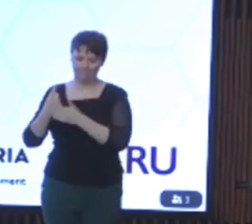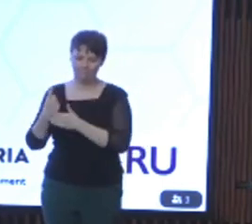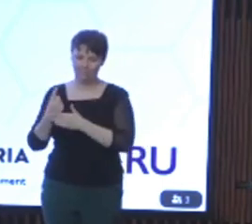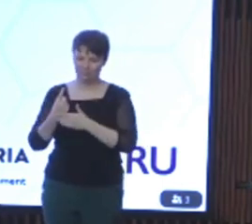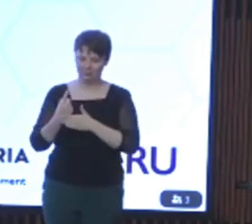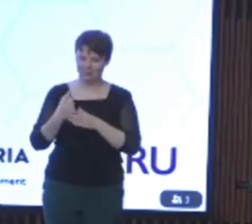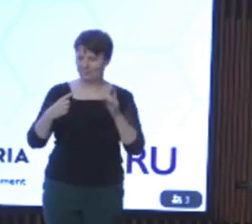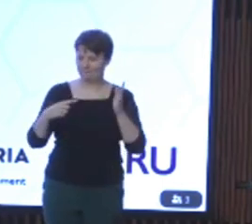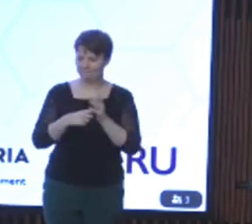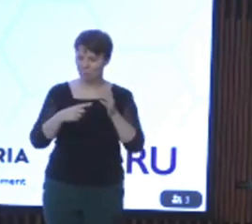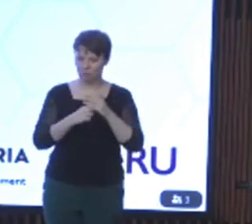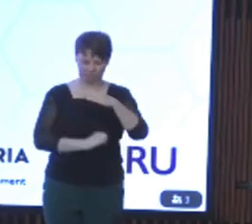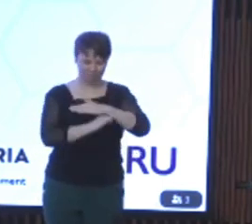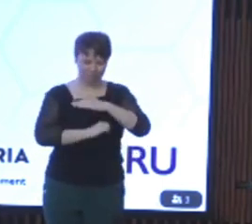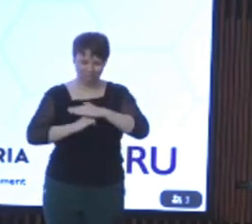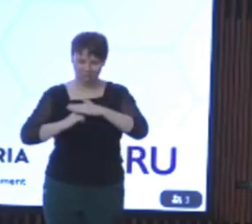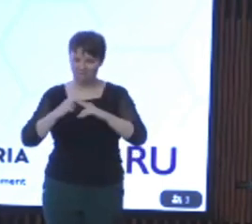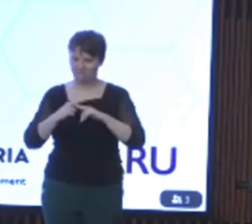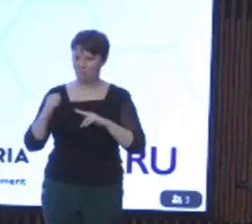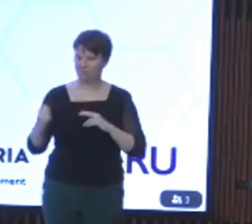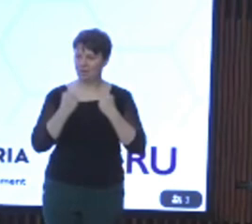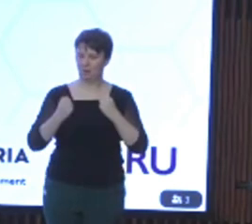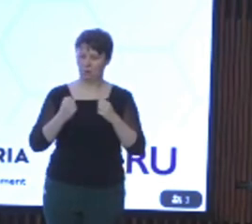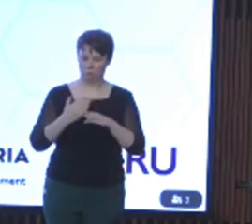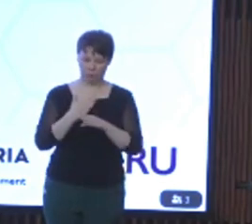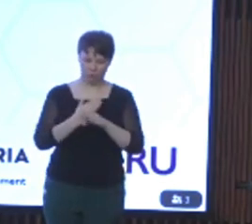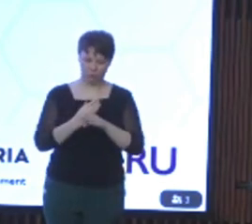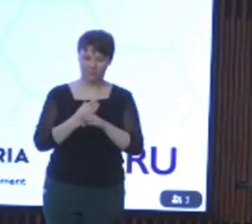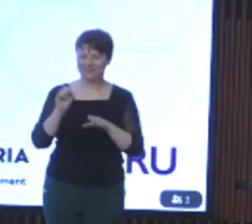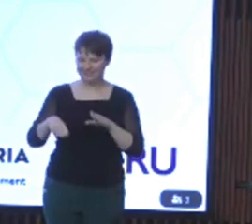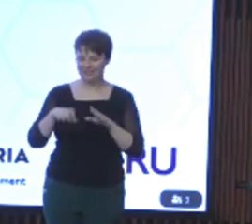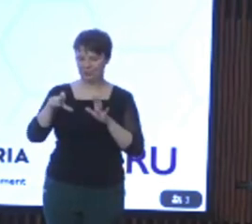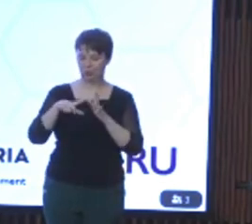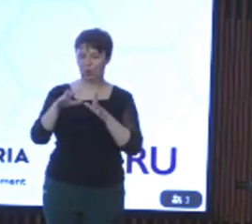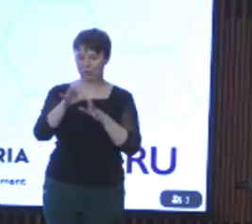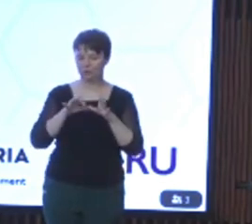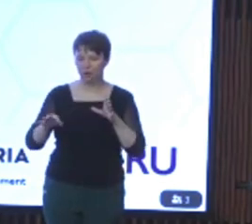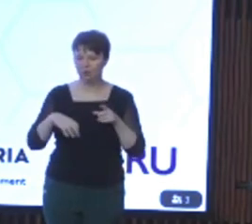to underpin all of our efforts. Firstly co-design with people with disability, secondly Aboriginal